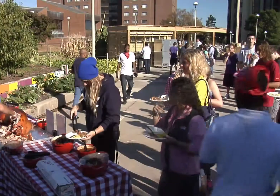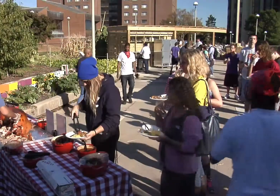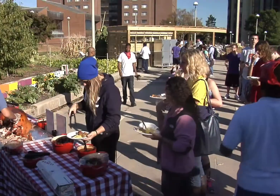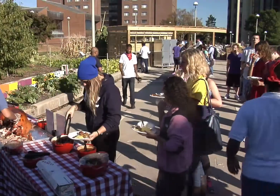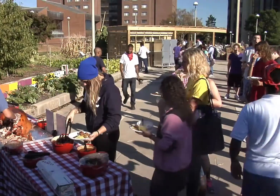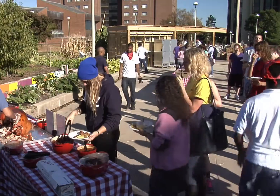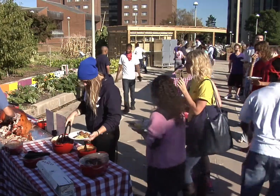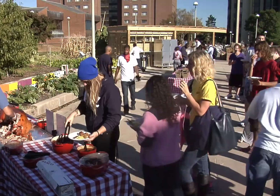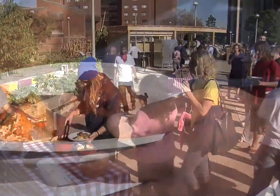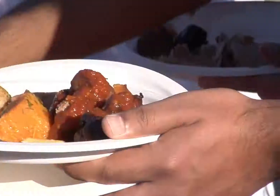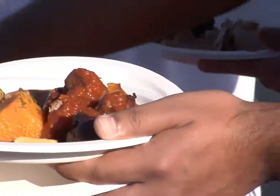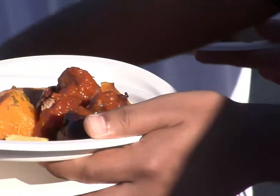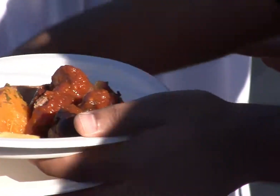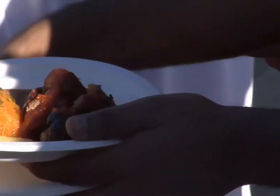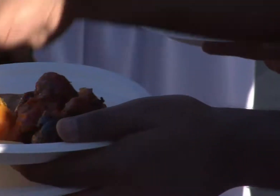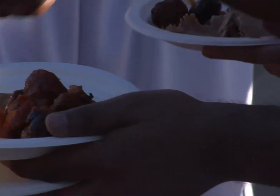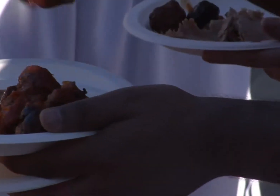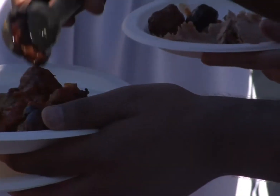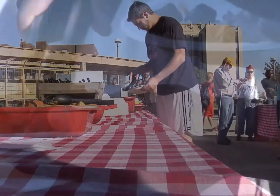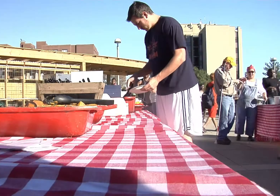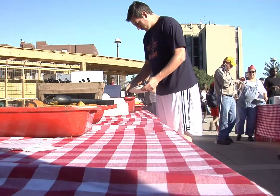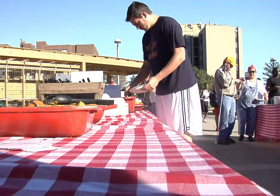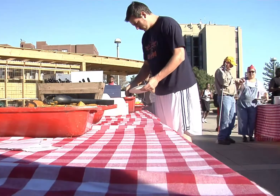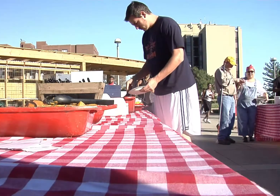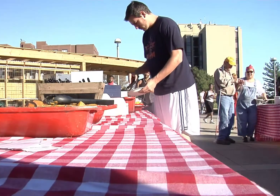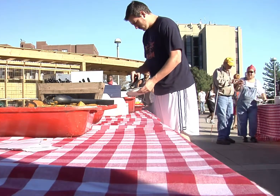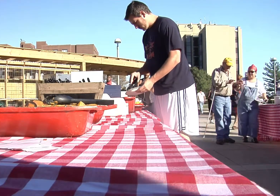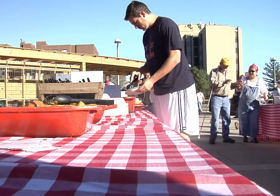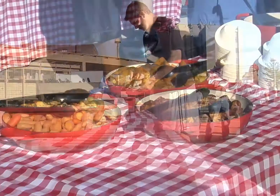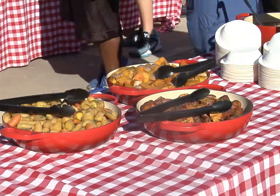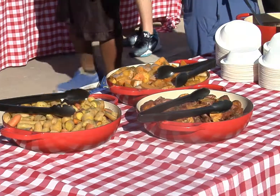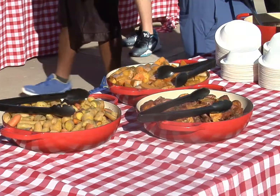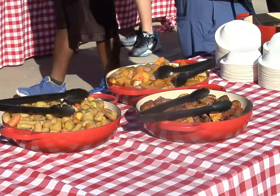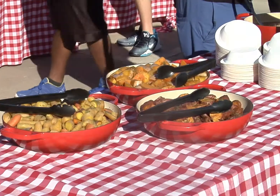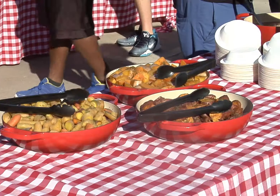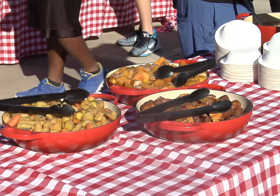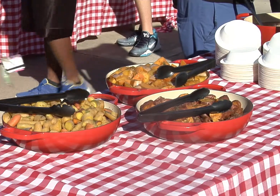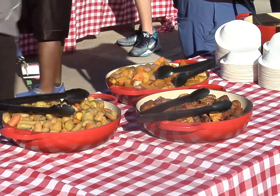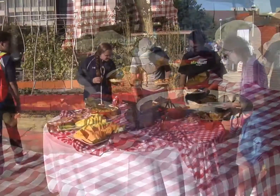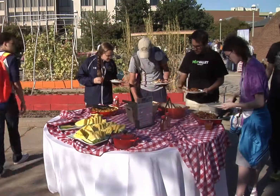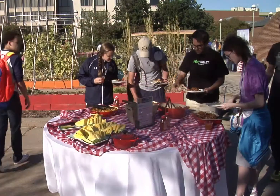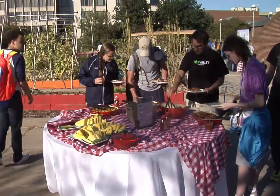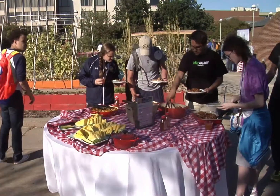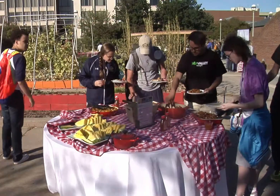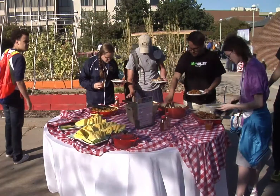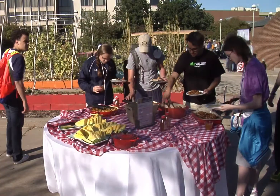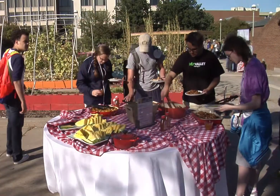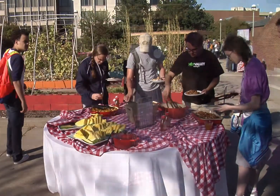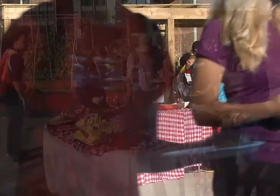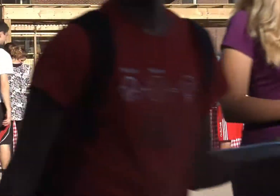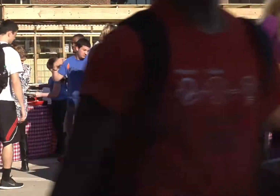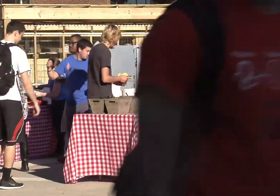and mouth-watering vegetables full of spice and flavor! Everyone had a good time eating and relaxing